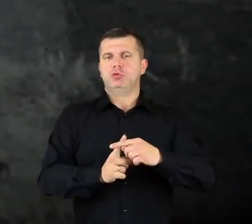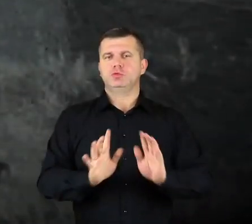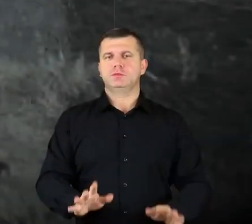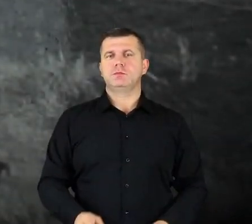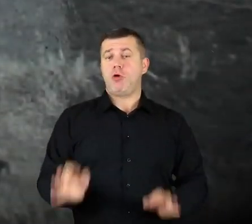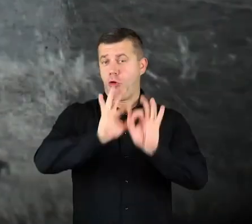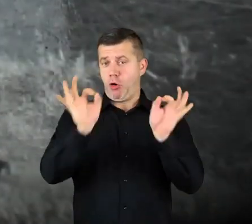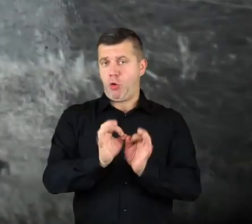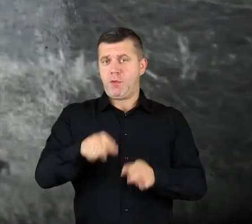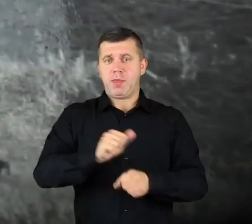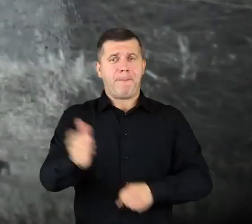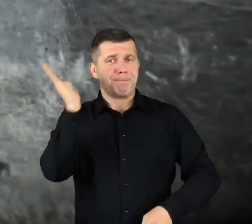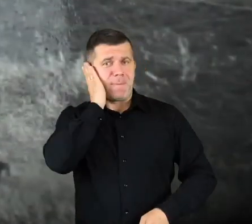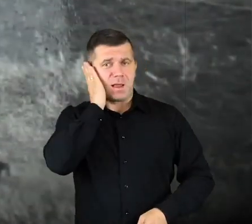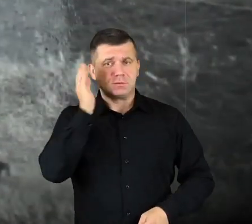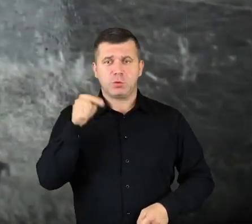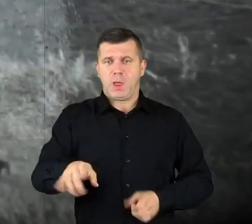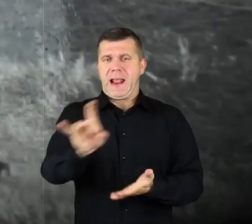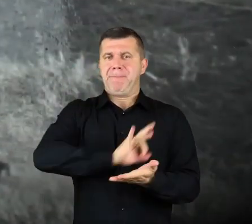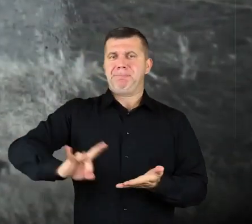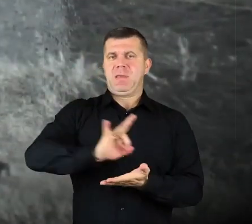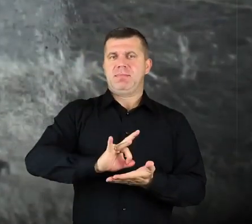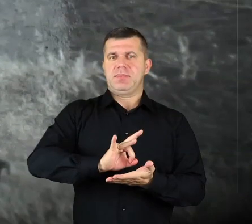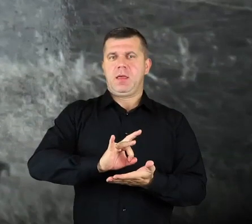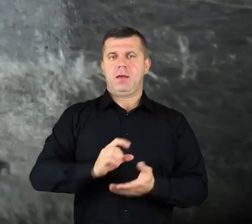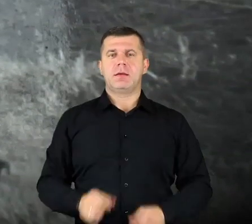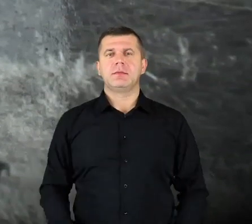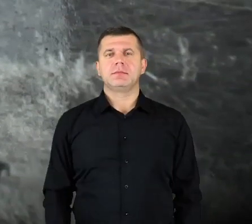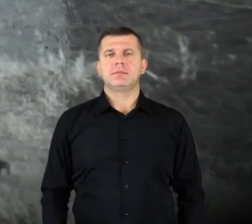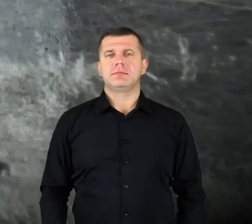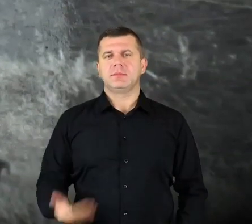Generally, I live in this county. So, I’m here very often.